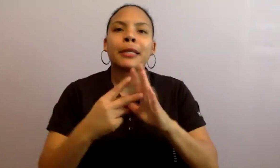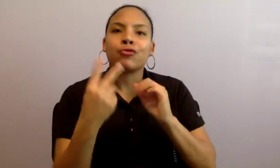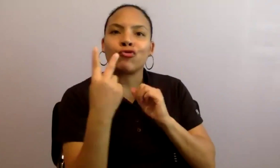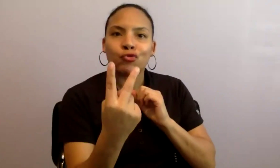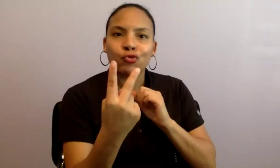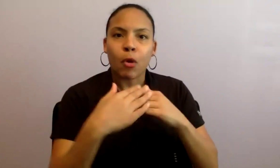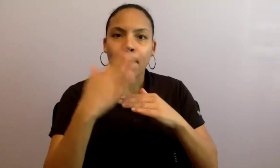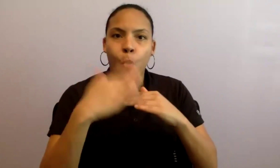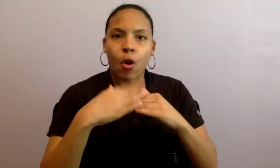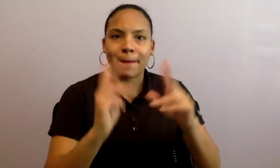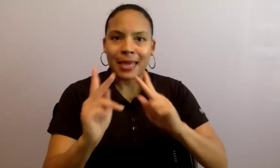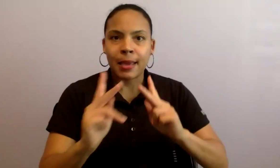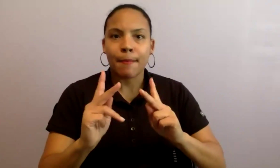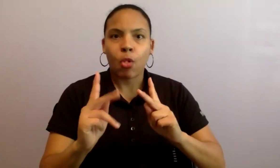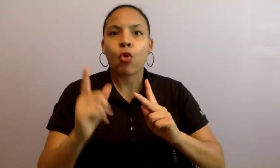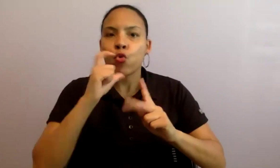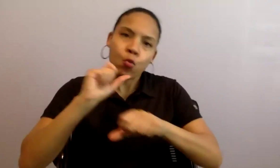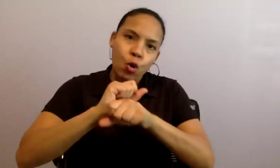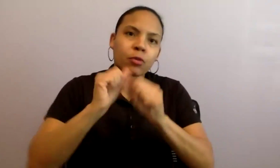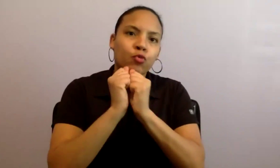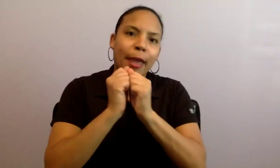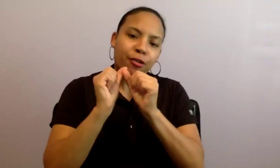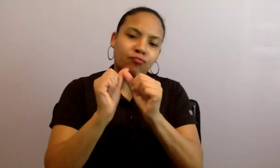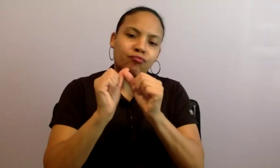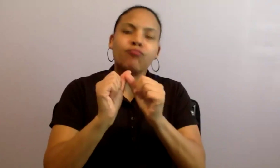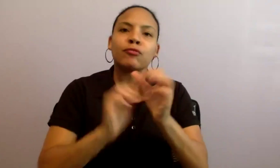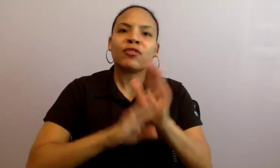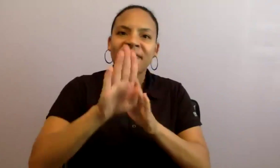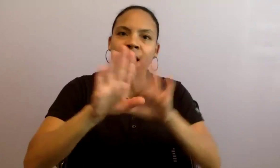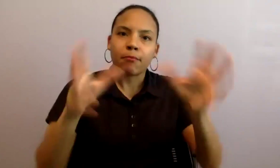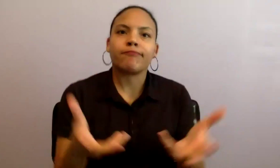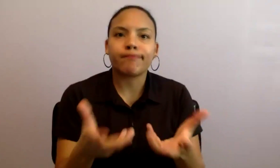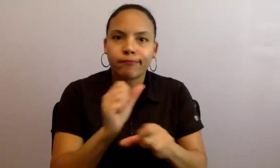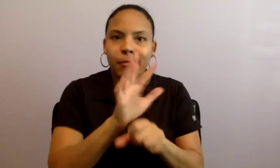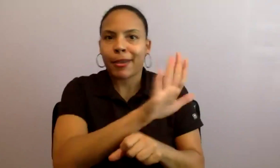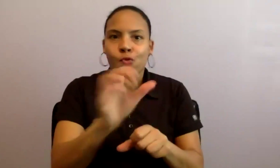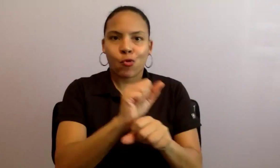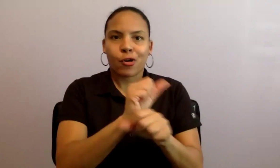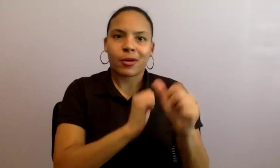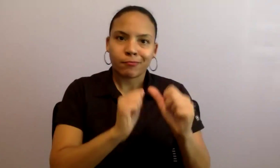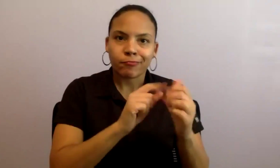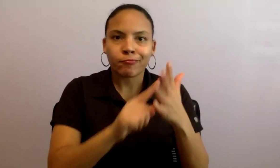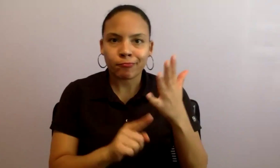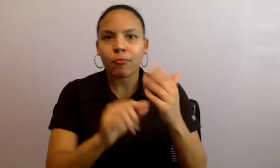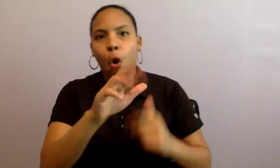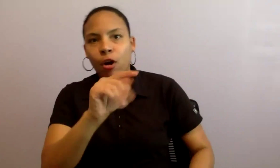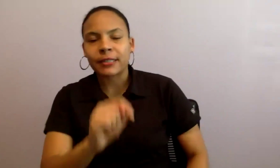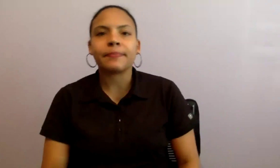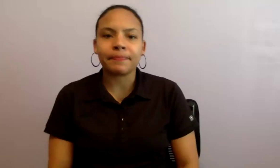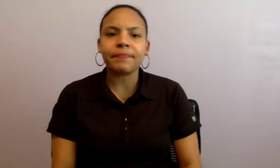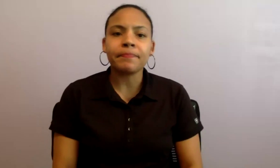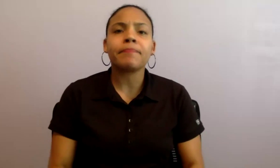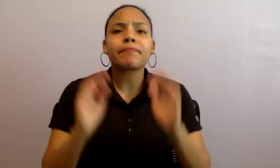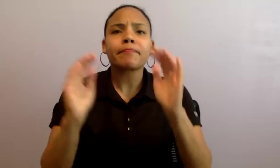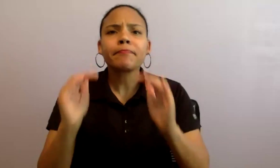of time. Karen, in touring the work, does the work need to be the same in each location or can